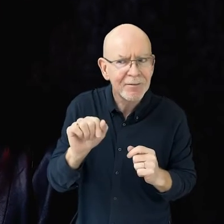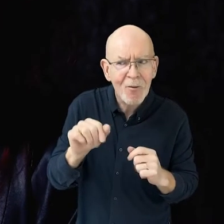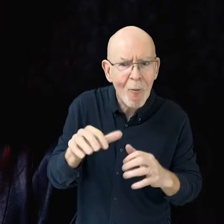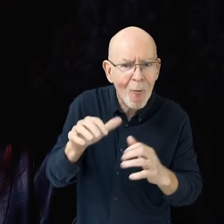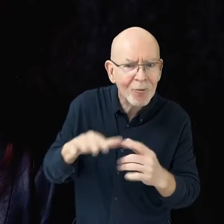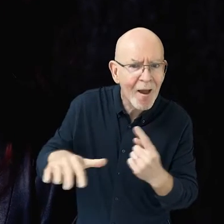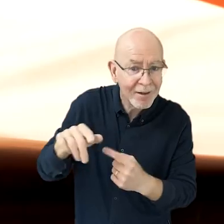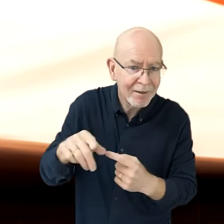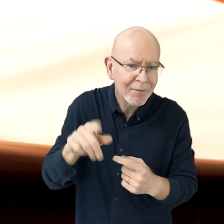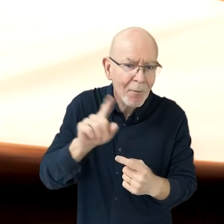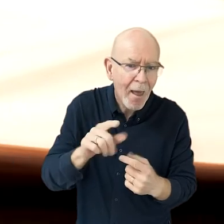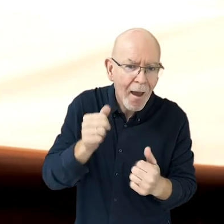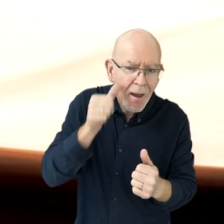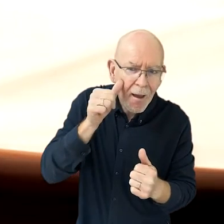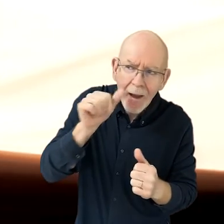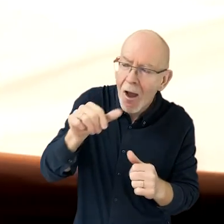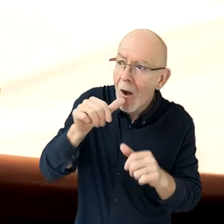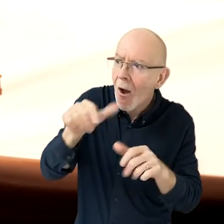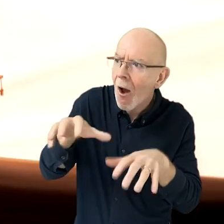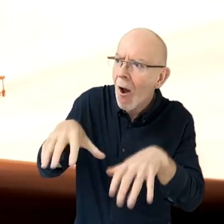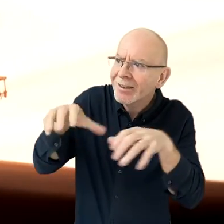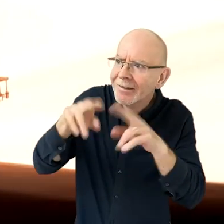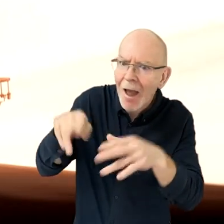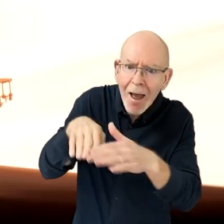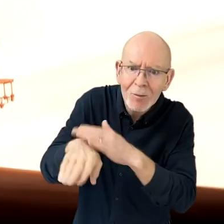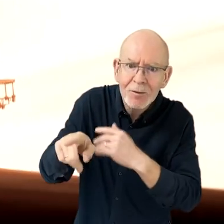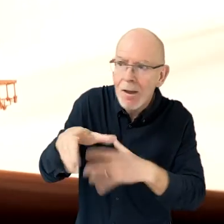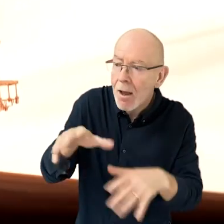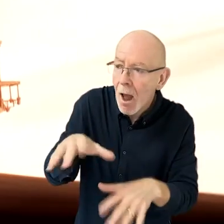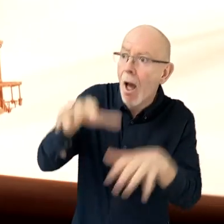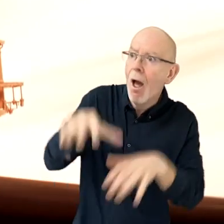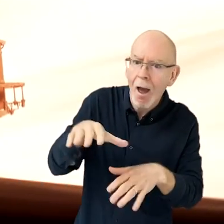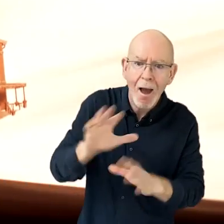in the horror world. People love the idea of a haunted house that isn't just about a jump scare,